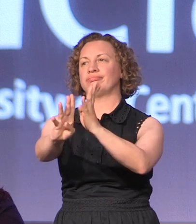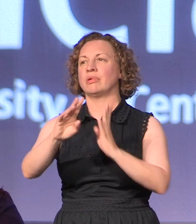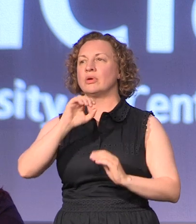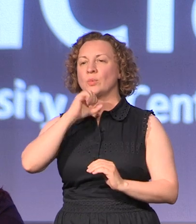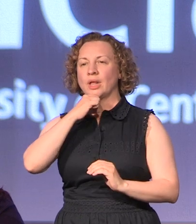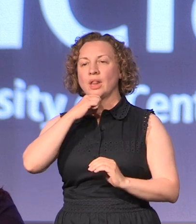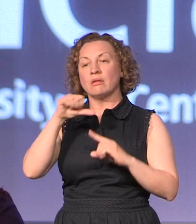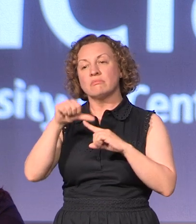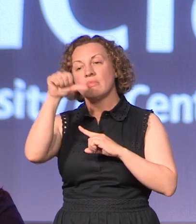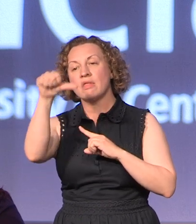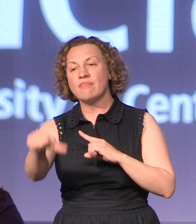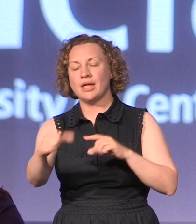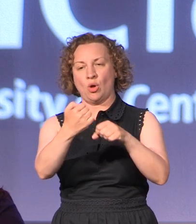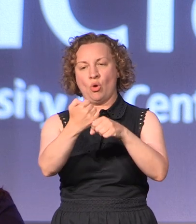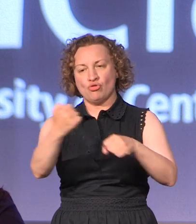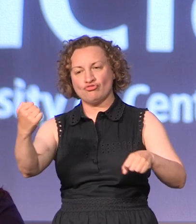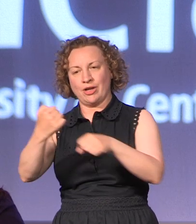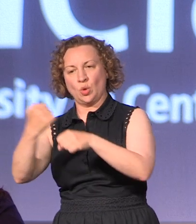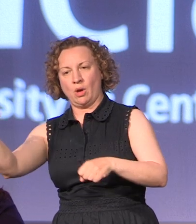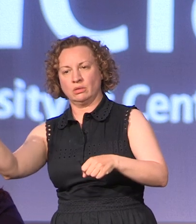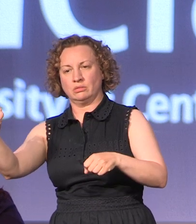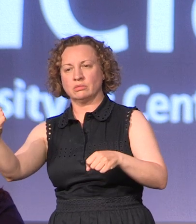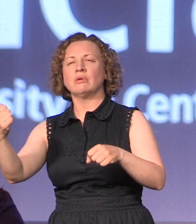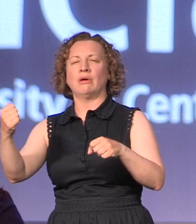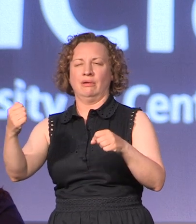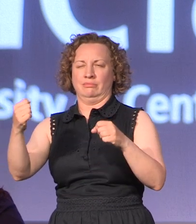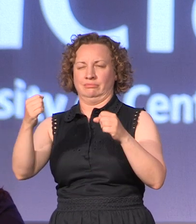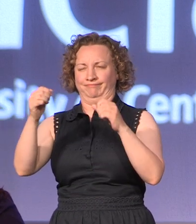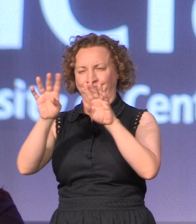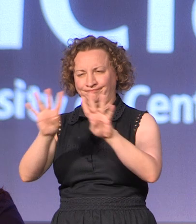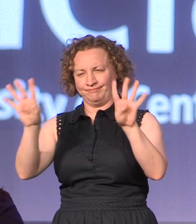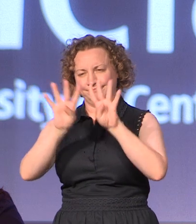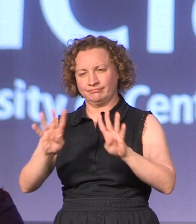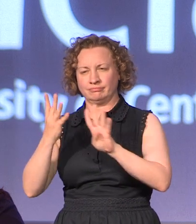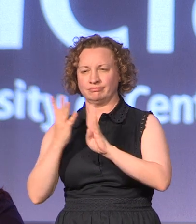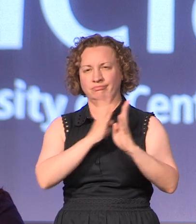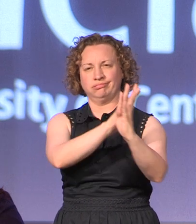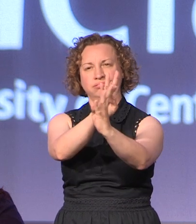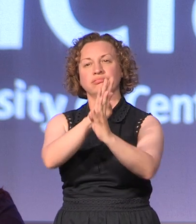shortly be precessing out of the hall a University usher will prompt your row